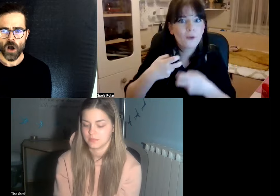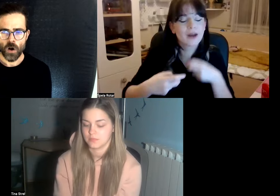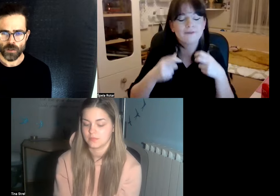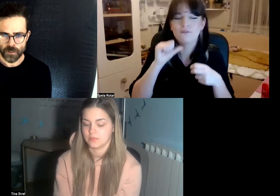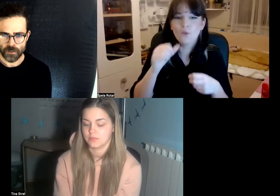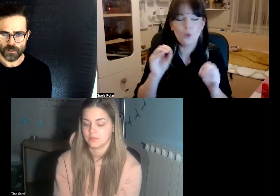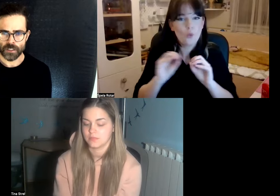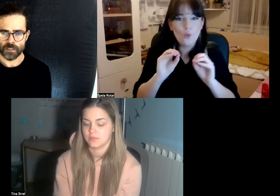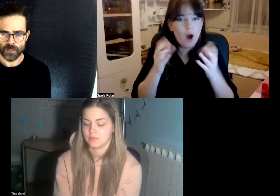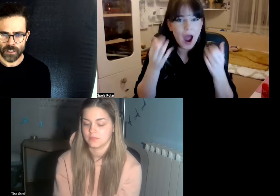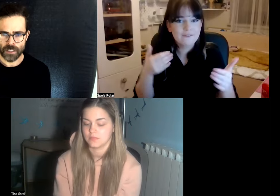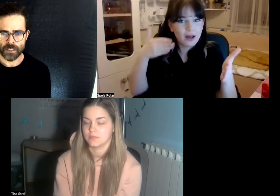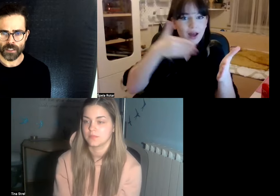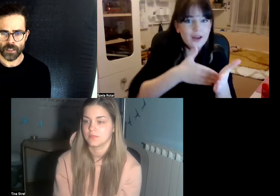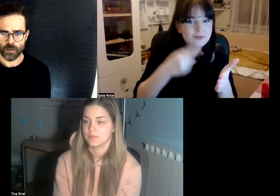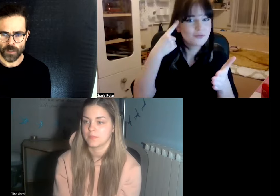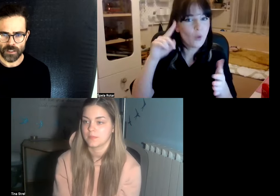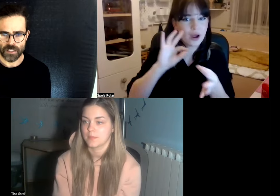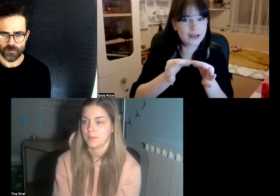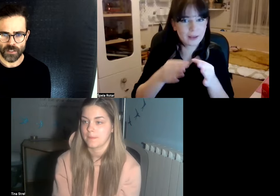hospitals in Slovenian Community Services